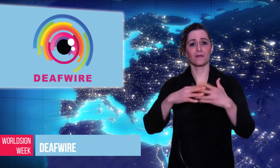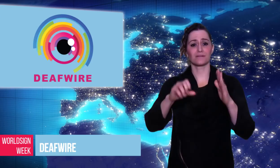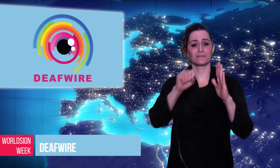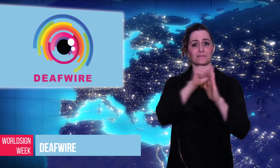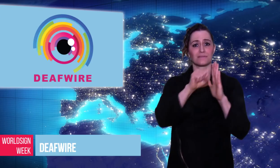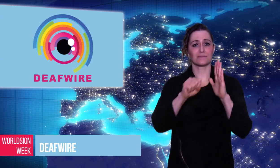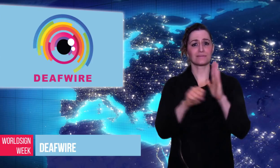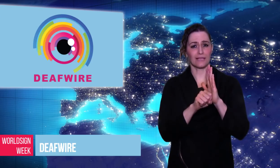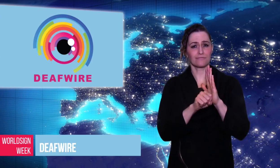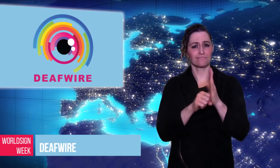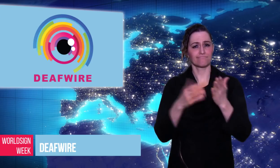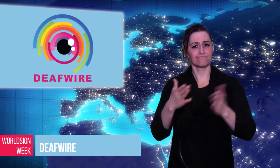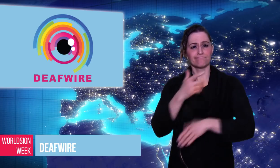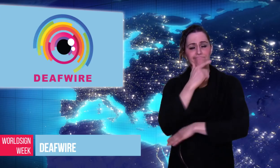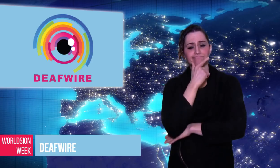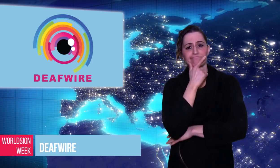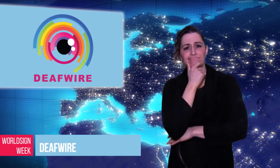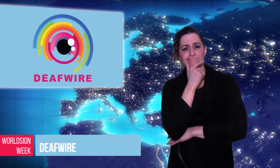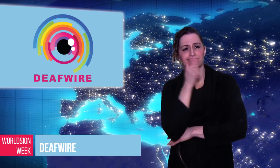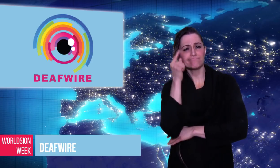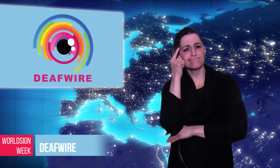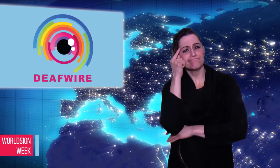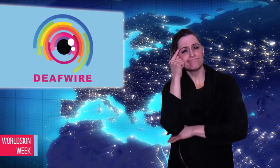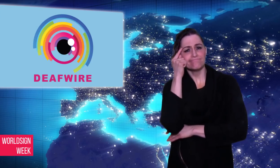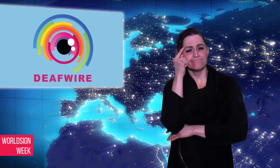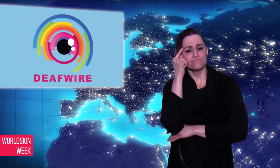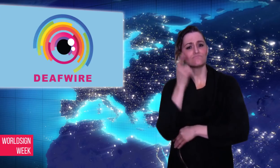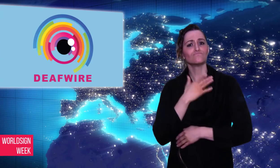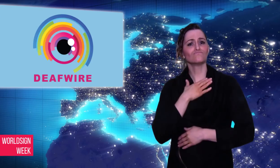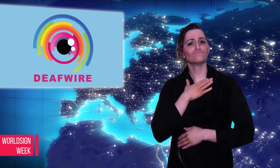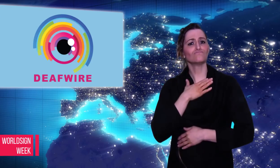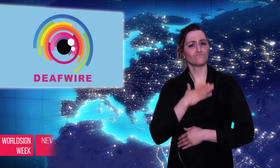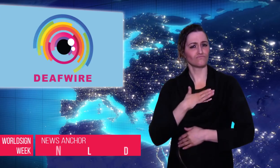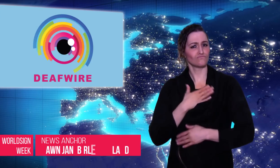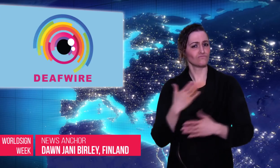Dawn: American State considers sign